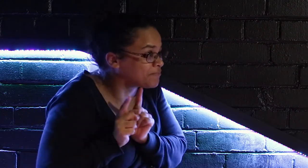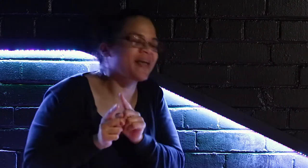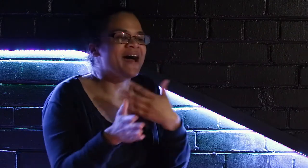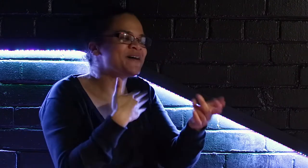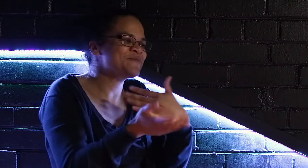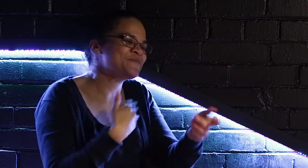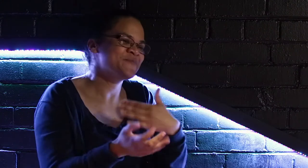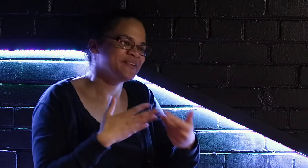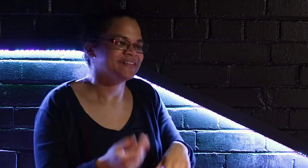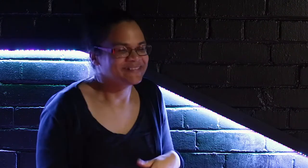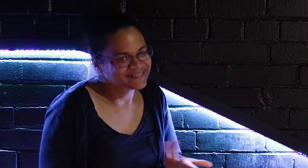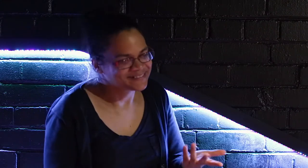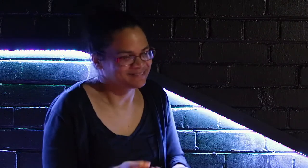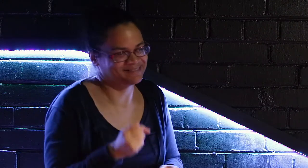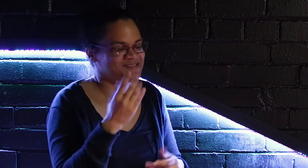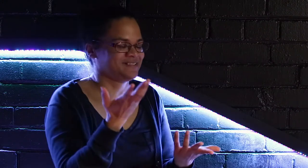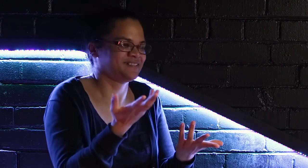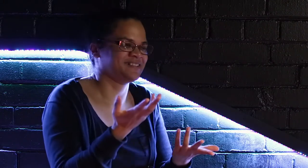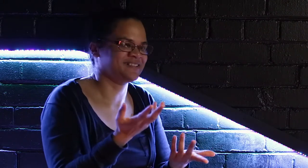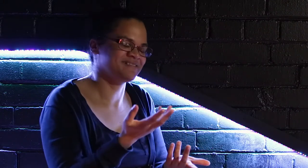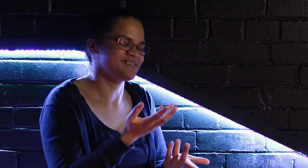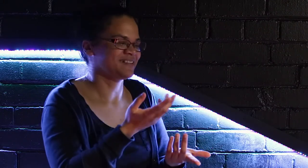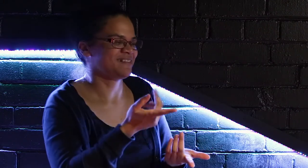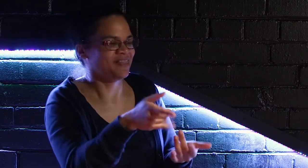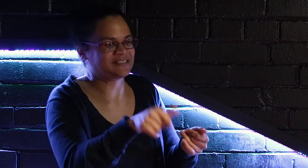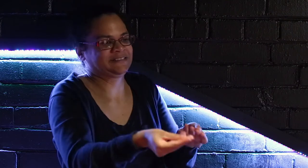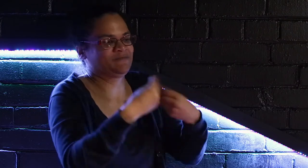and you can bring in someone to work with you all the time like that but that's generally not what happens.